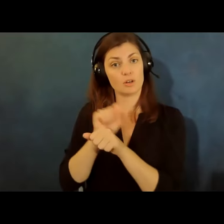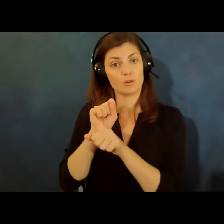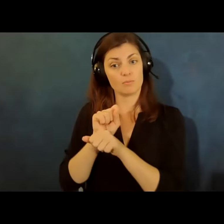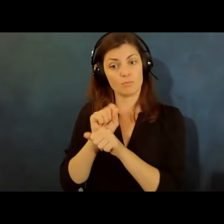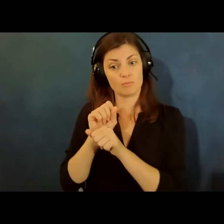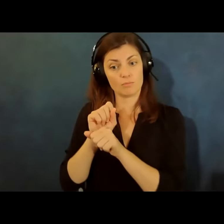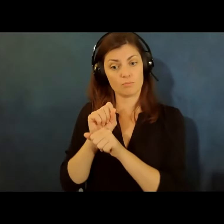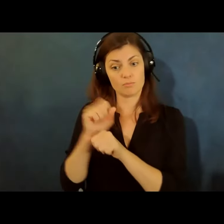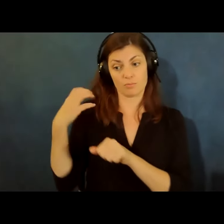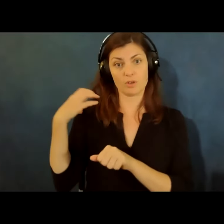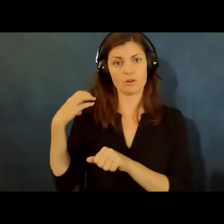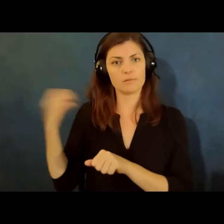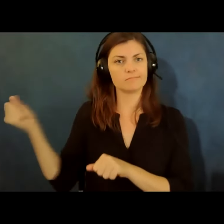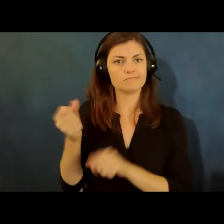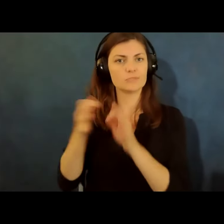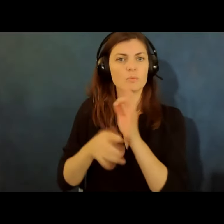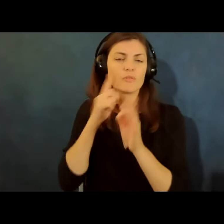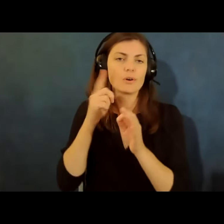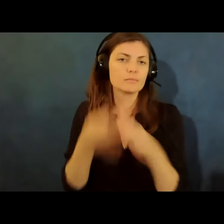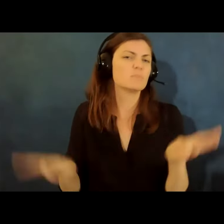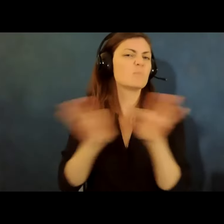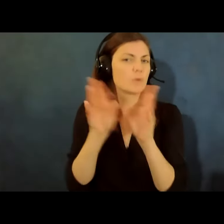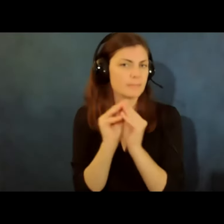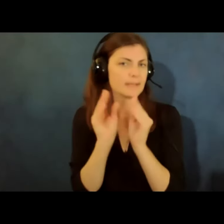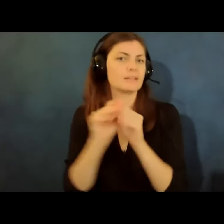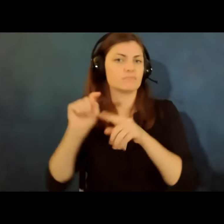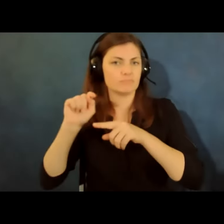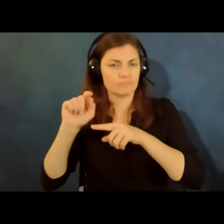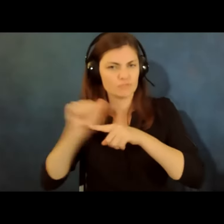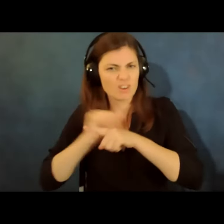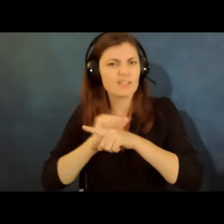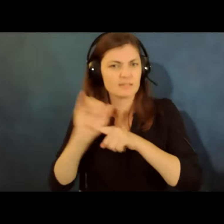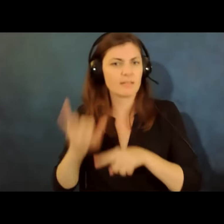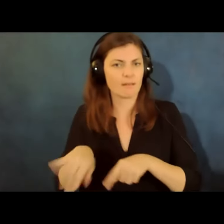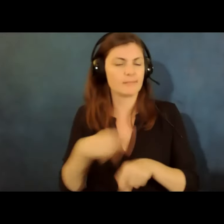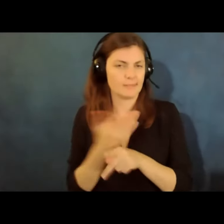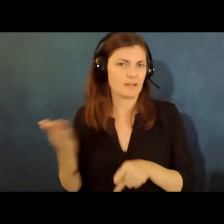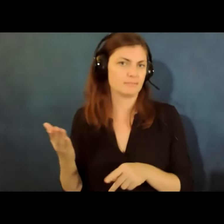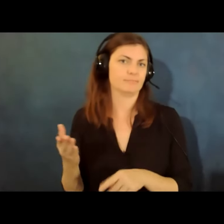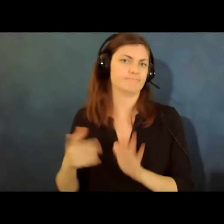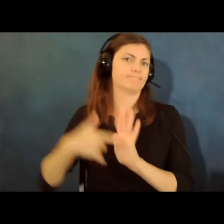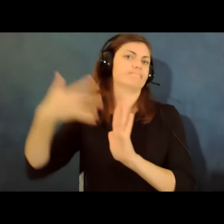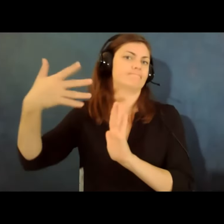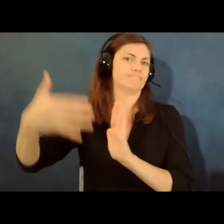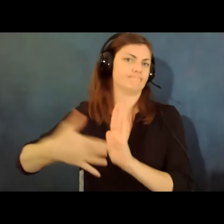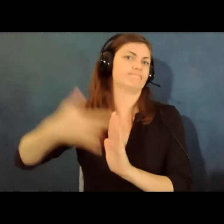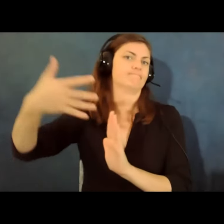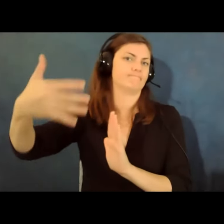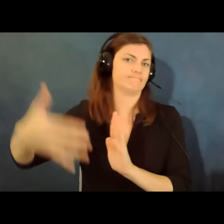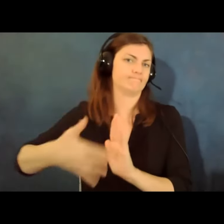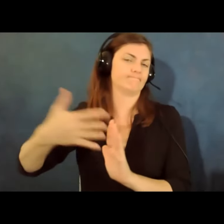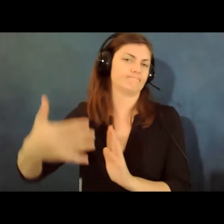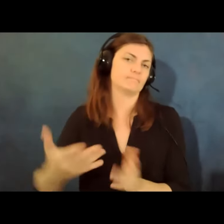language interpreter for important meetings and trainings and various things um so and